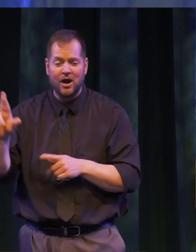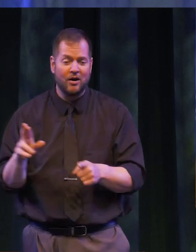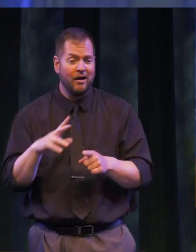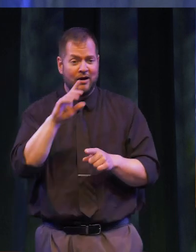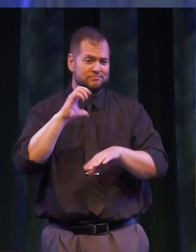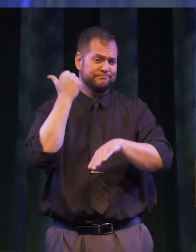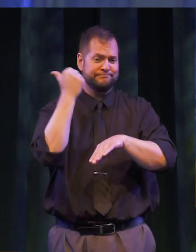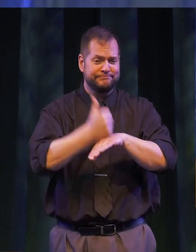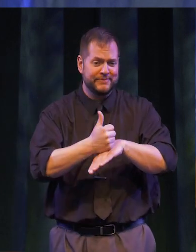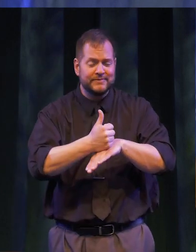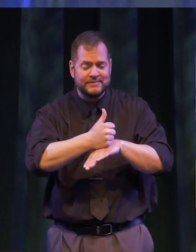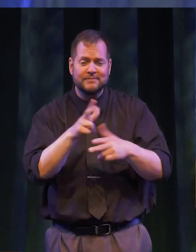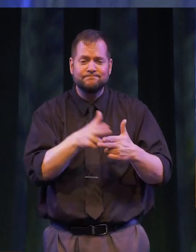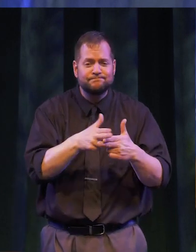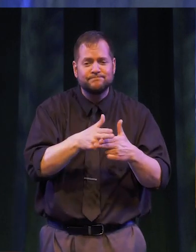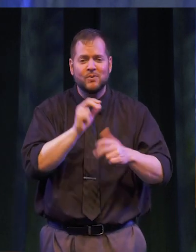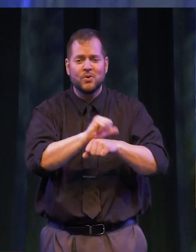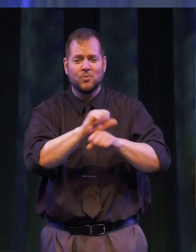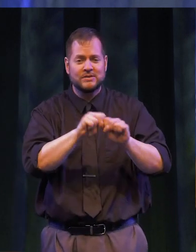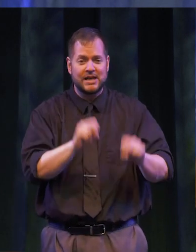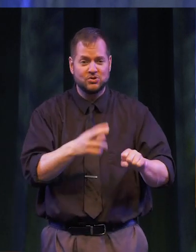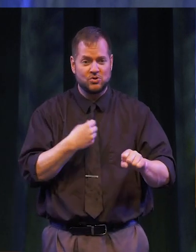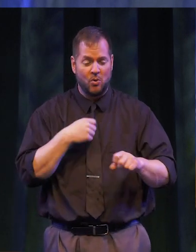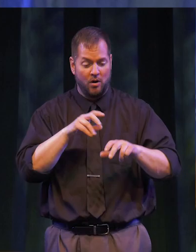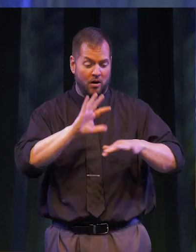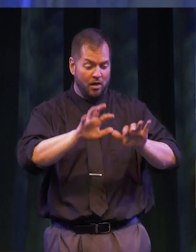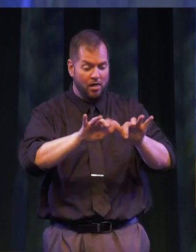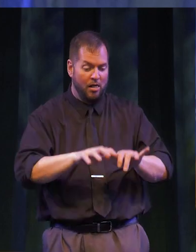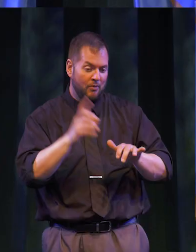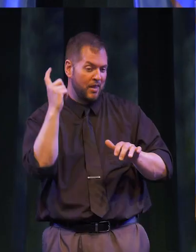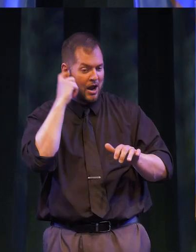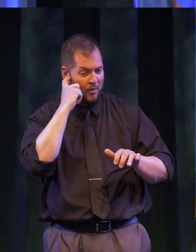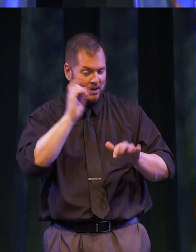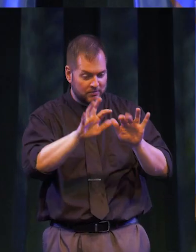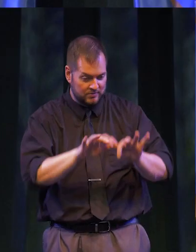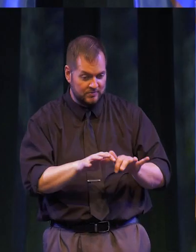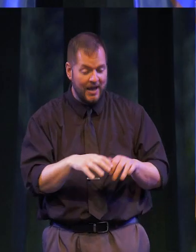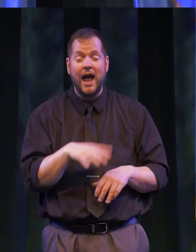workstations, or quietly with ear buds while your baby napped. You did it by utilizing